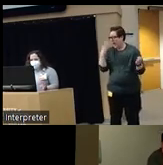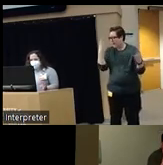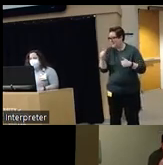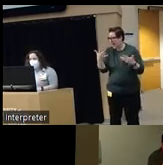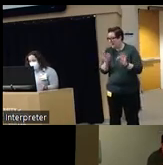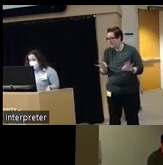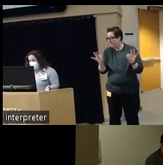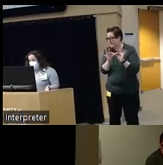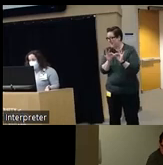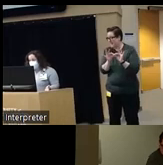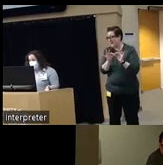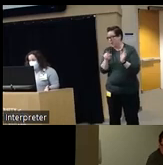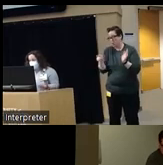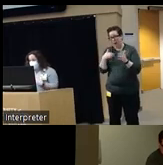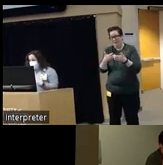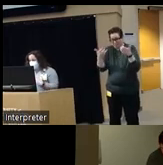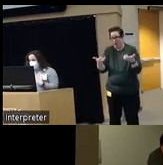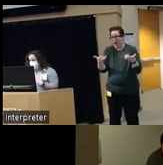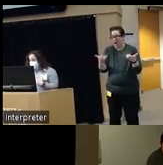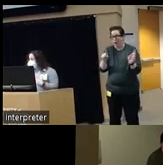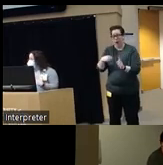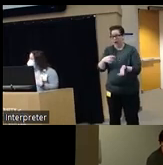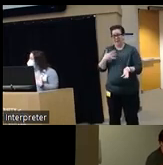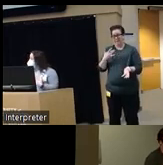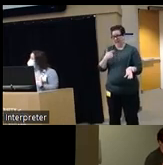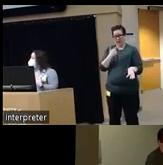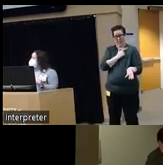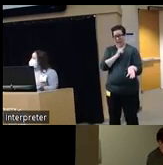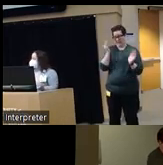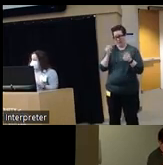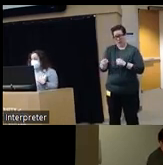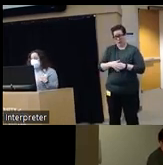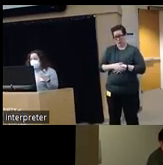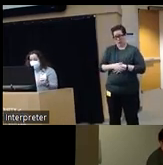to be you have actually a lot going on it makes me feel incredibly lazy so um maybe I will just